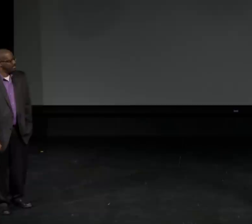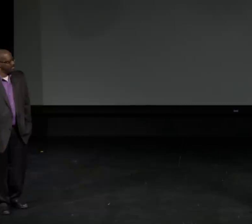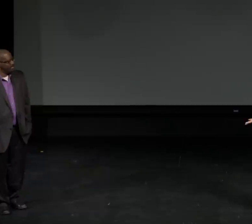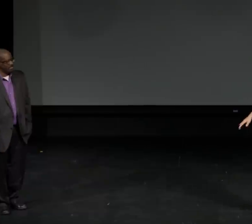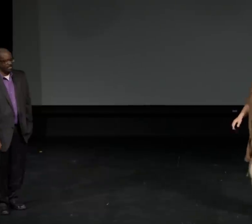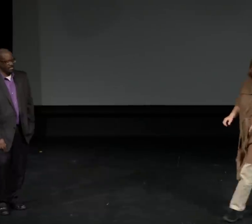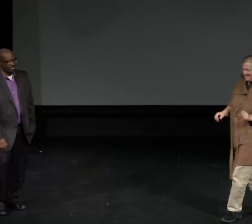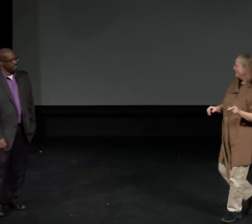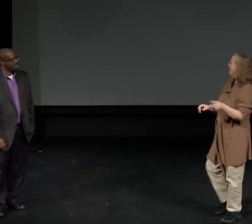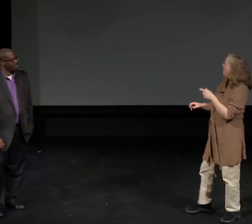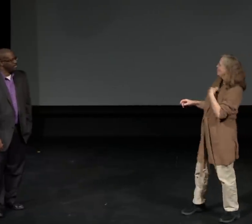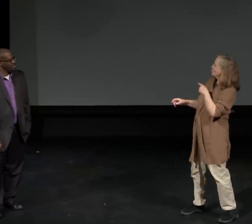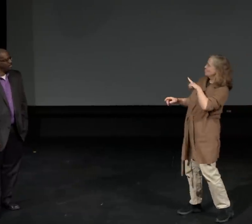Hopefully everyone can see me okay.